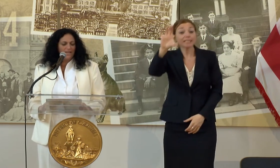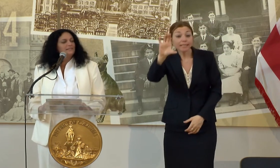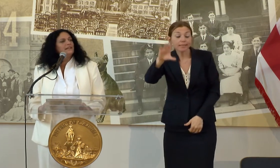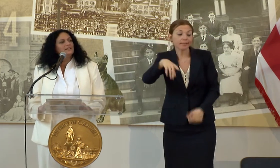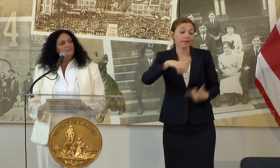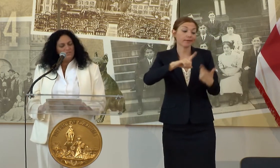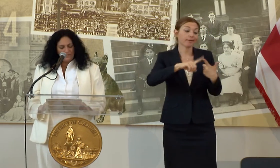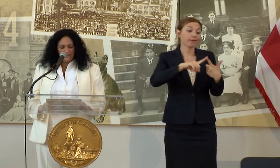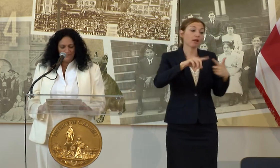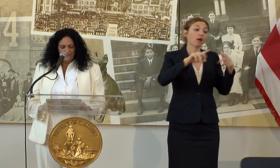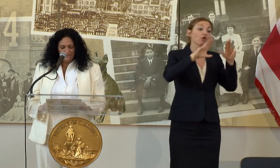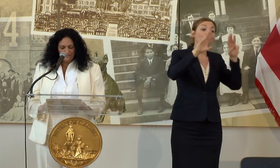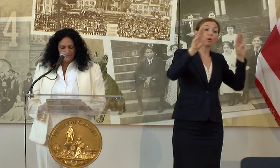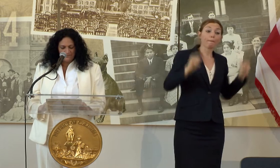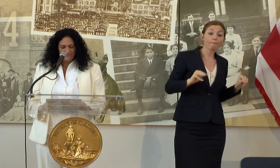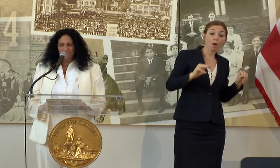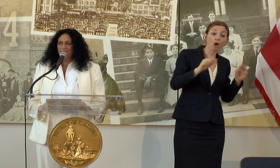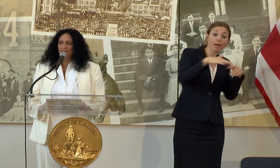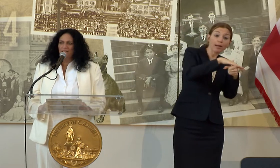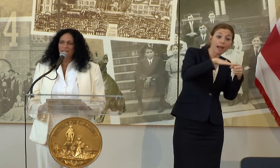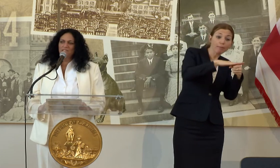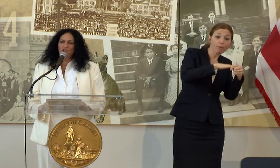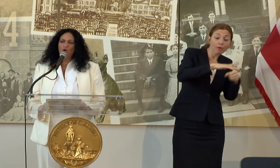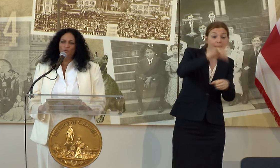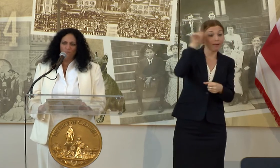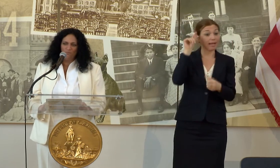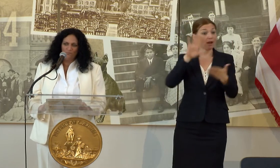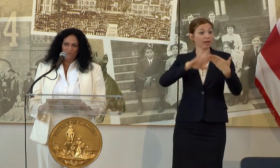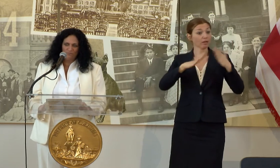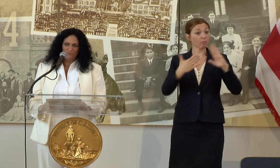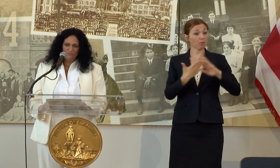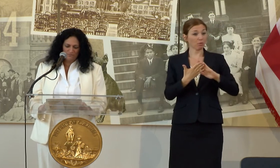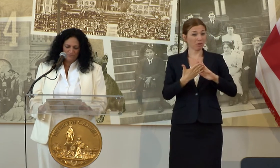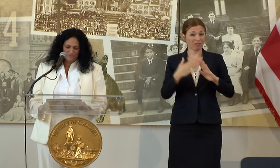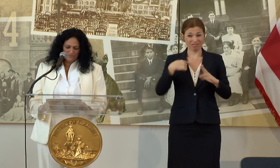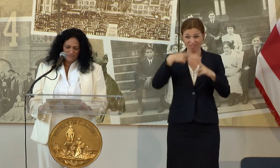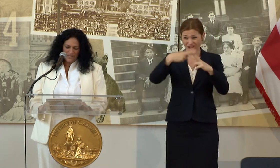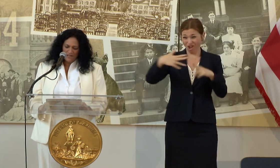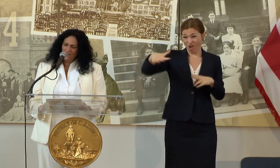GALLAUDET COMMUNITY, THIS IS HOME.